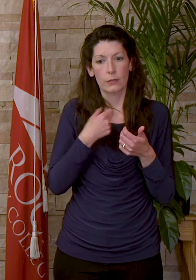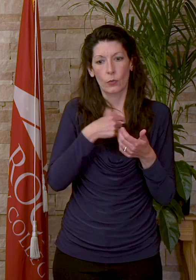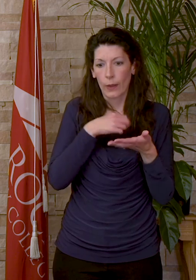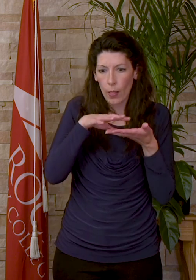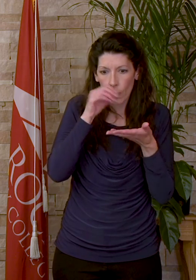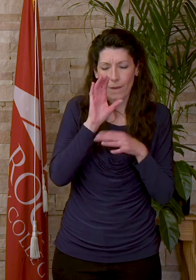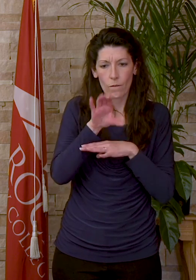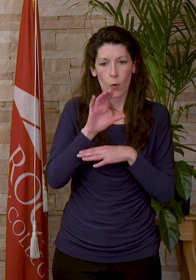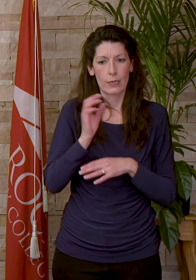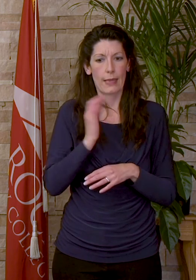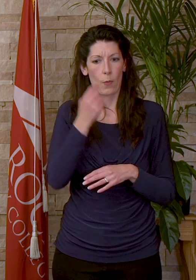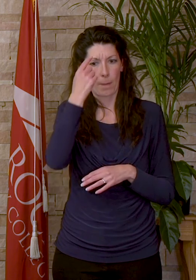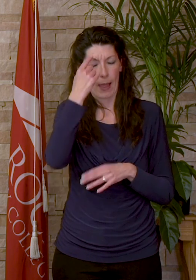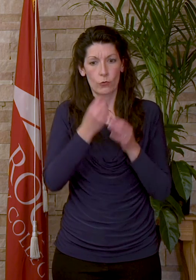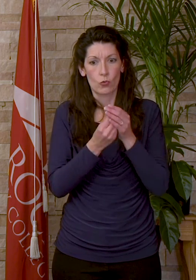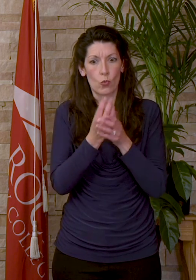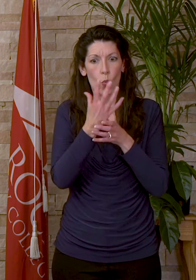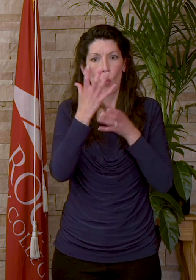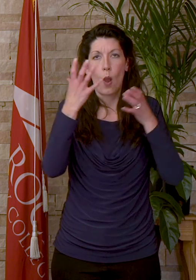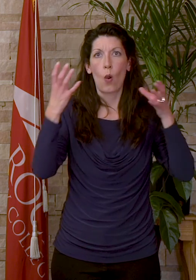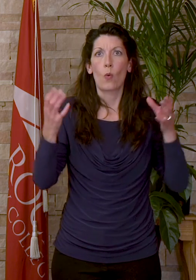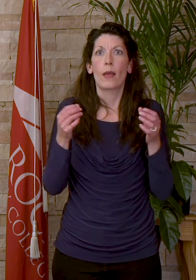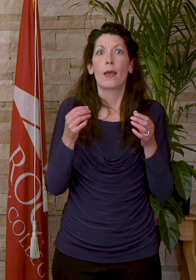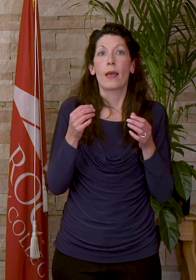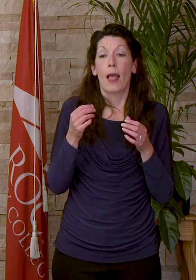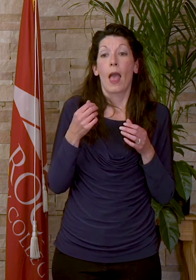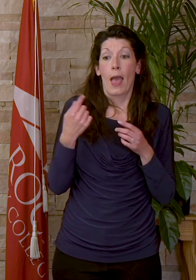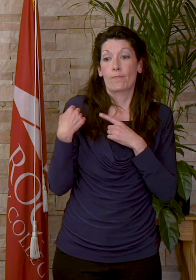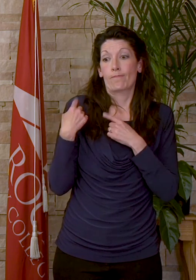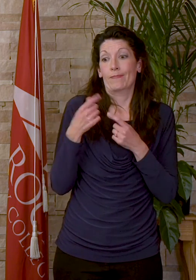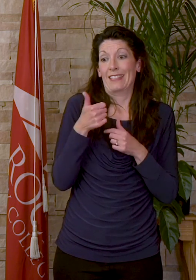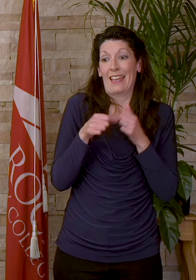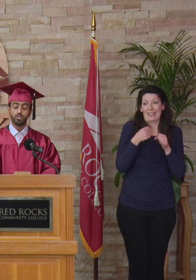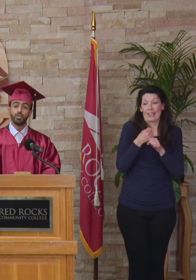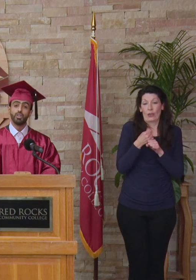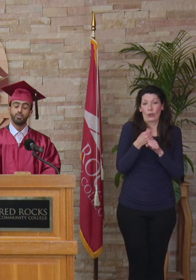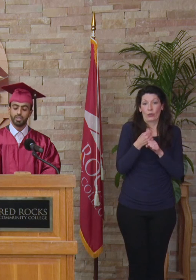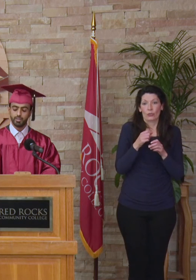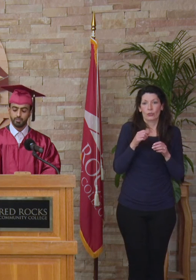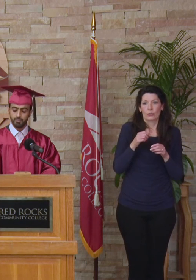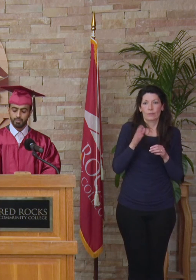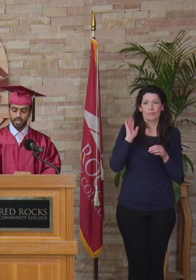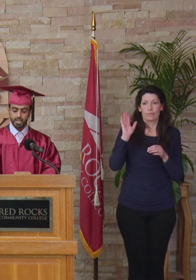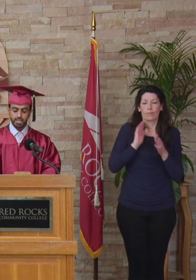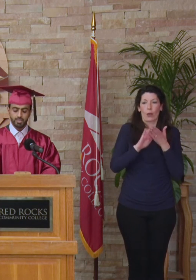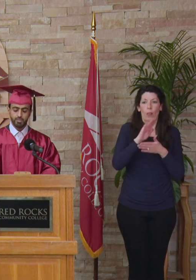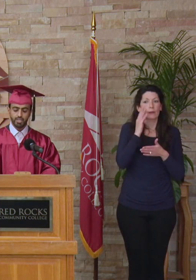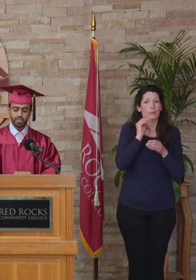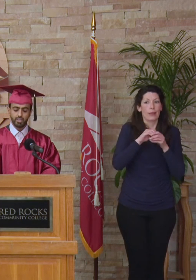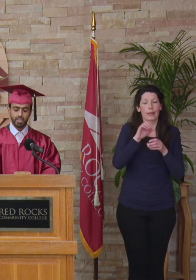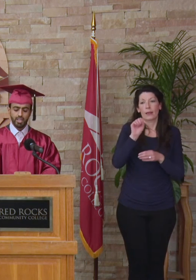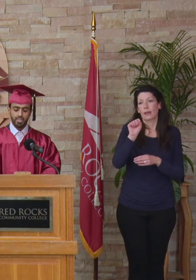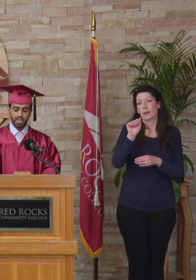our minds to grow. It had been 10 years since my college experience in Saudi Arabia. This means that